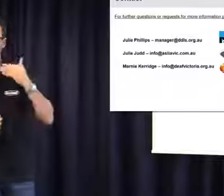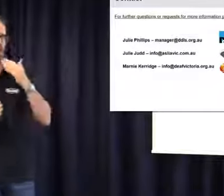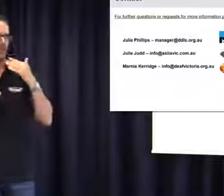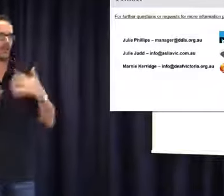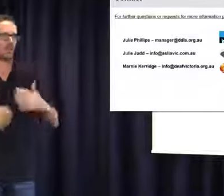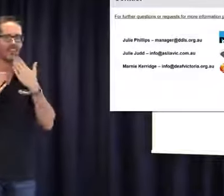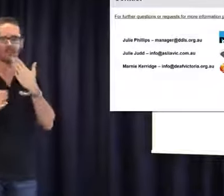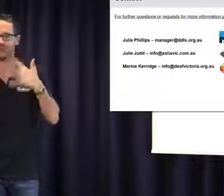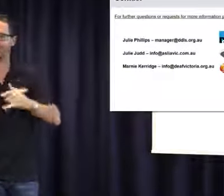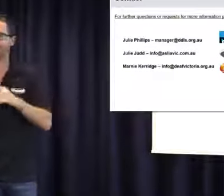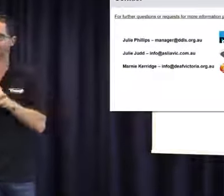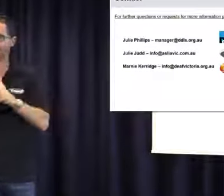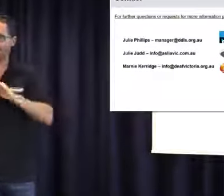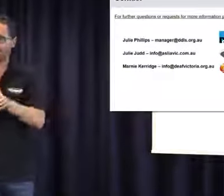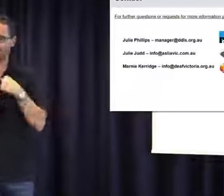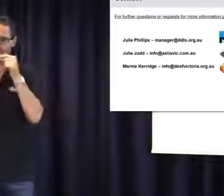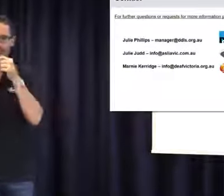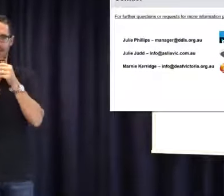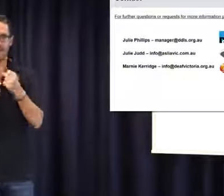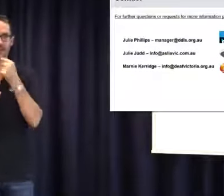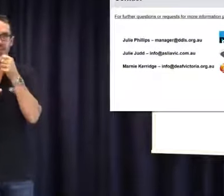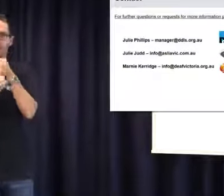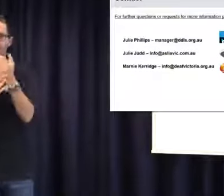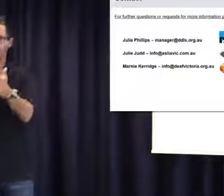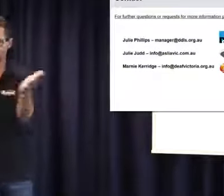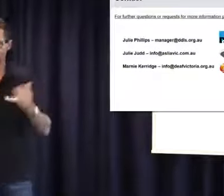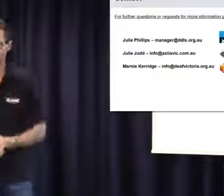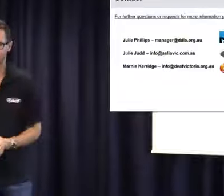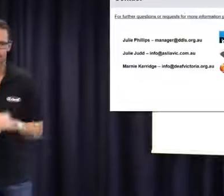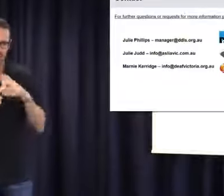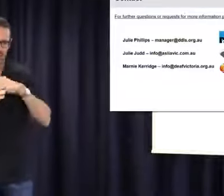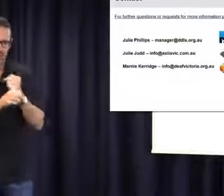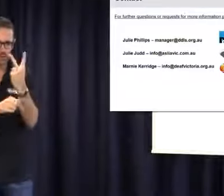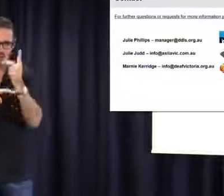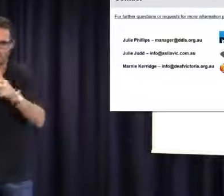have been saying they wish this happened years ago or months ago. It has certainly had a